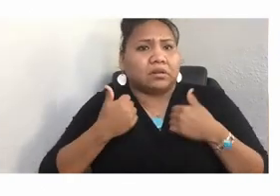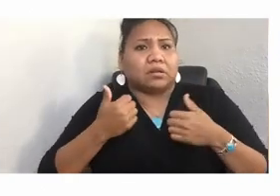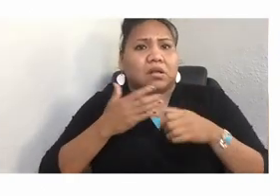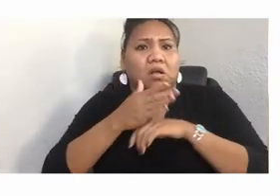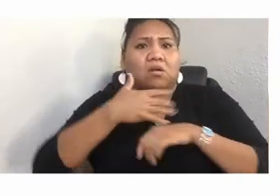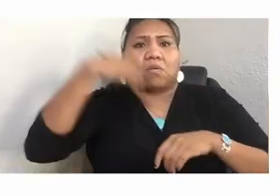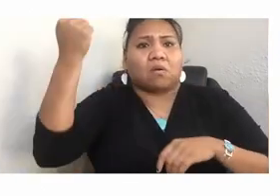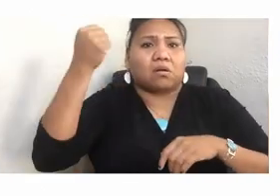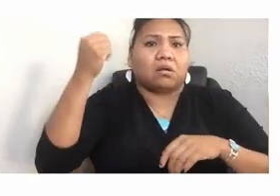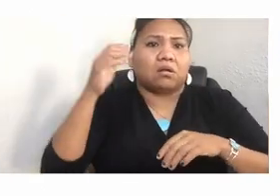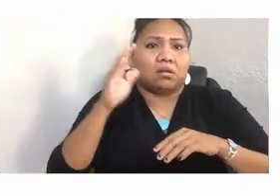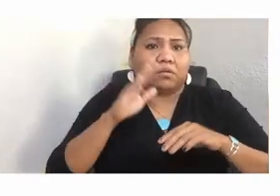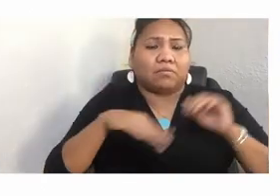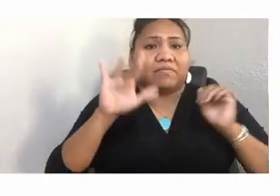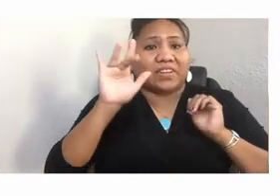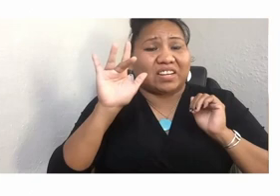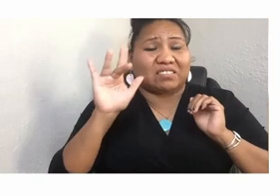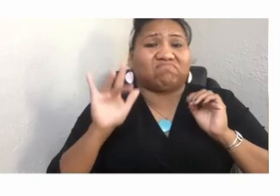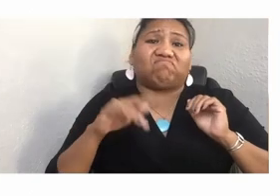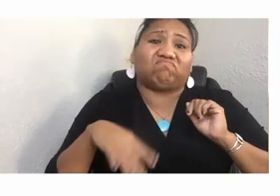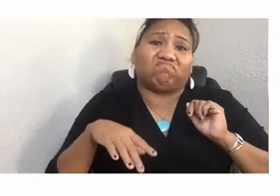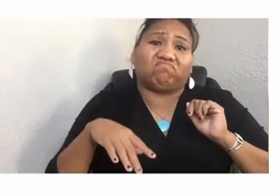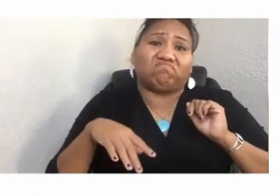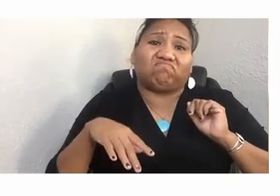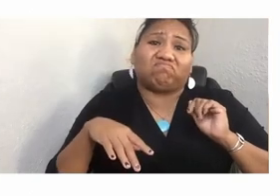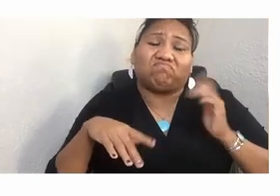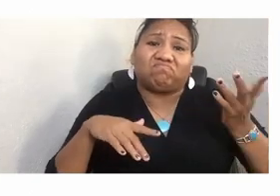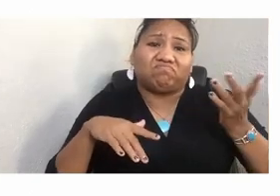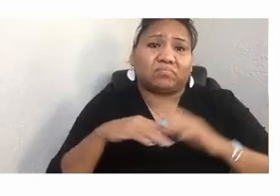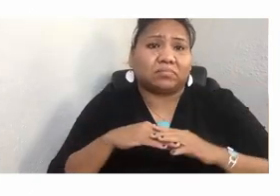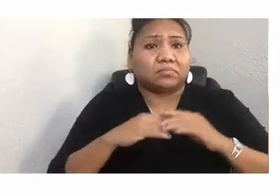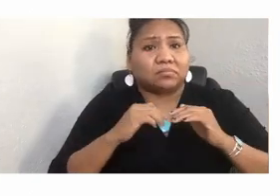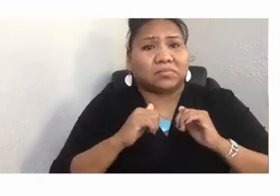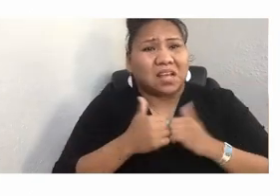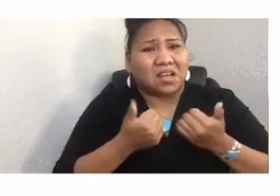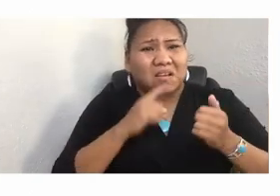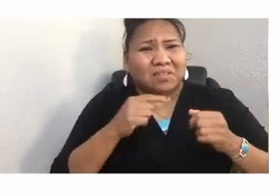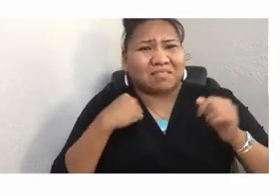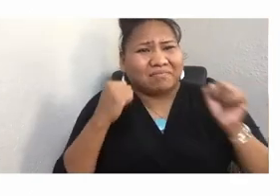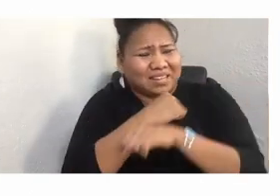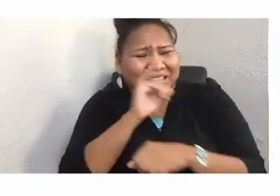So how do we combat this? How do we offer hope to our future generations?